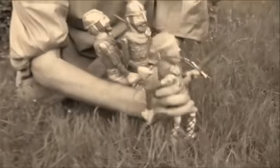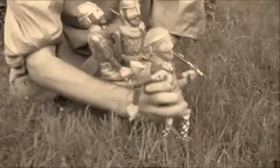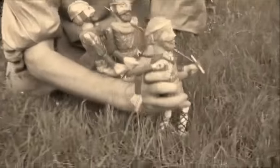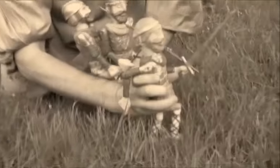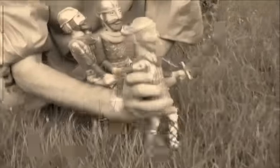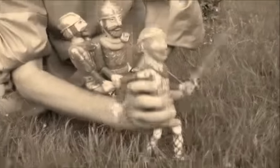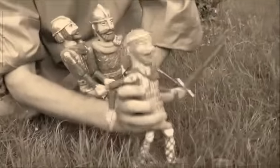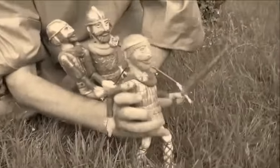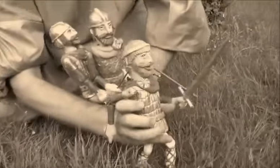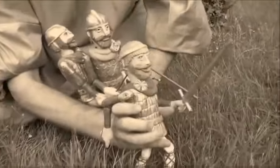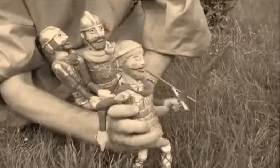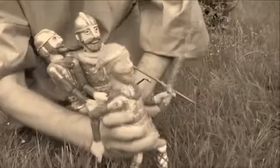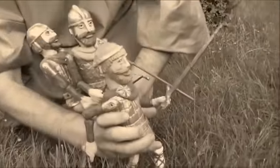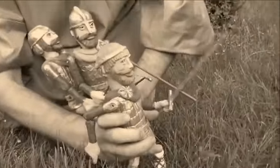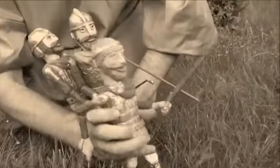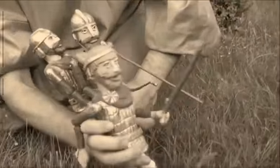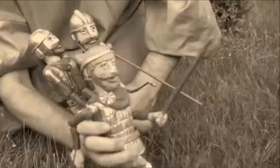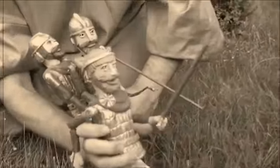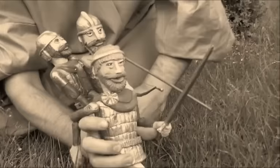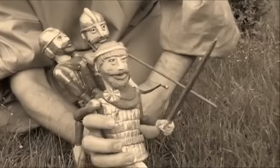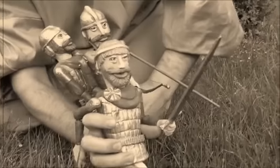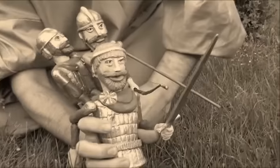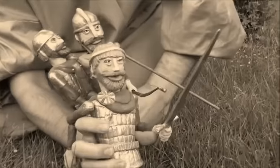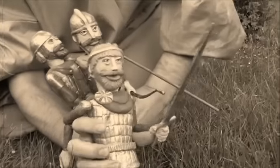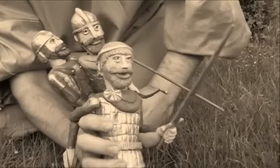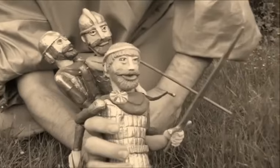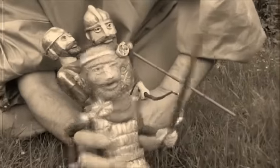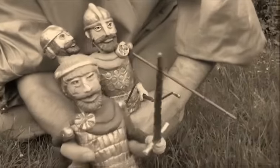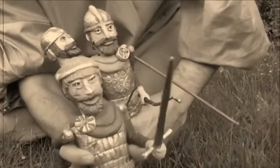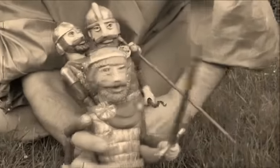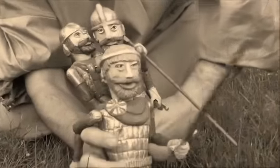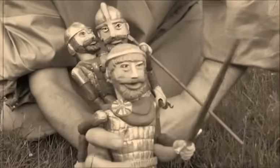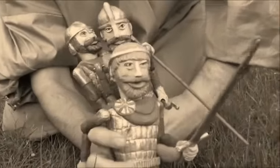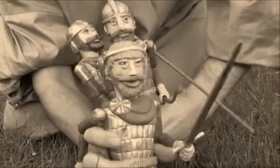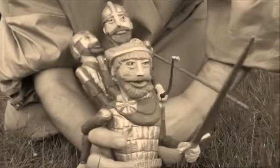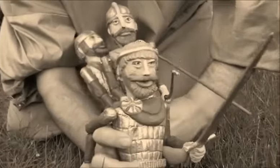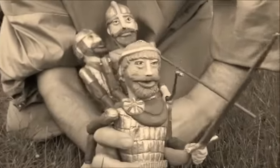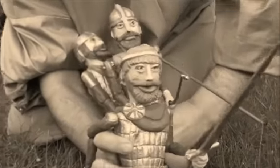The land they reached captured Lech’s heart.